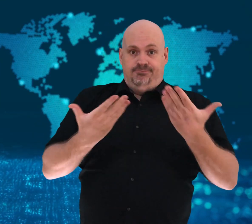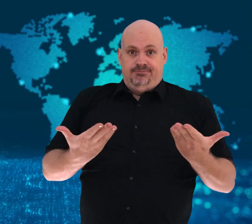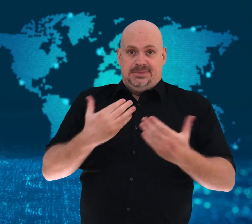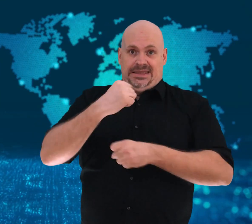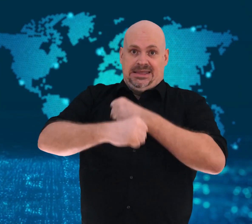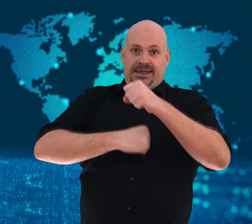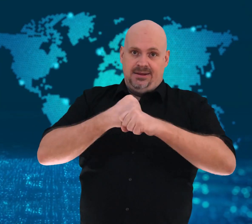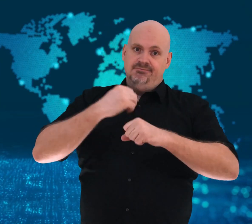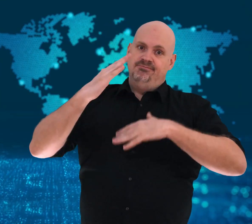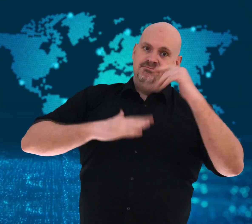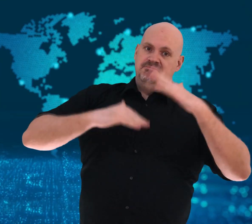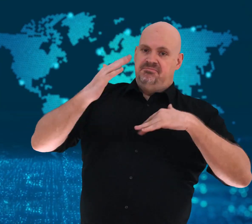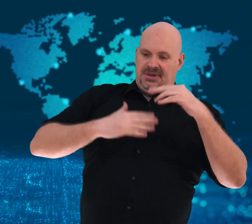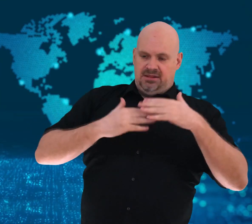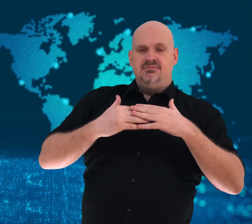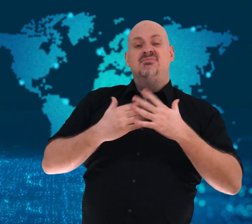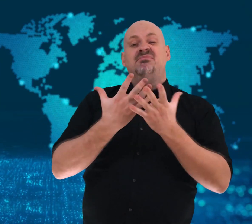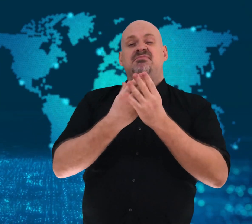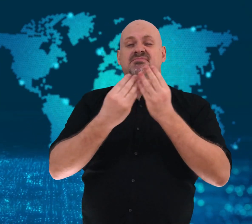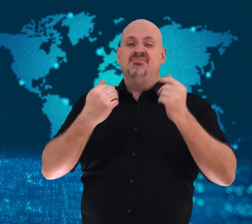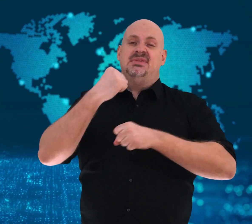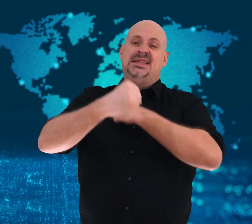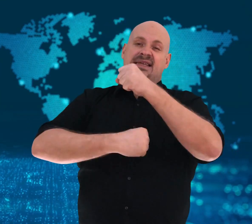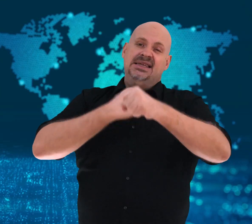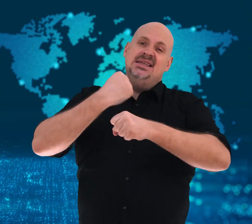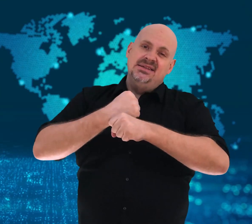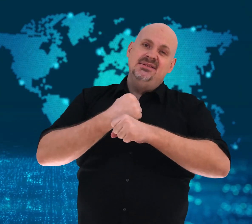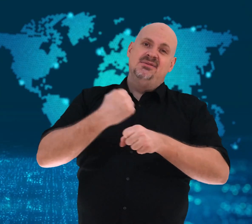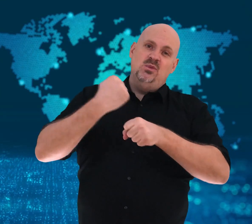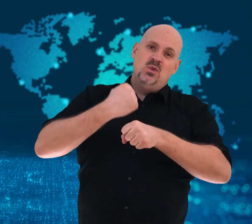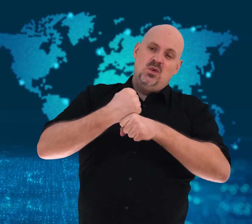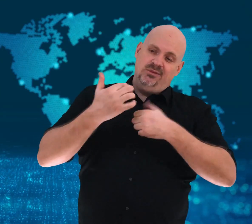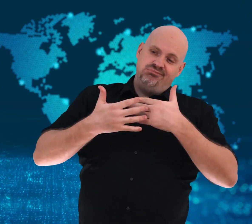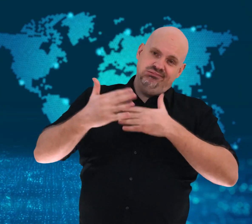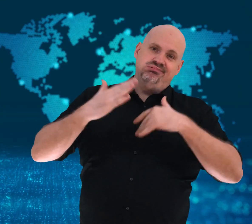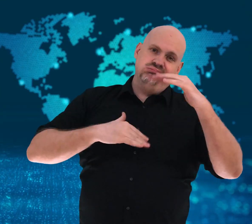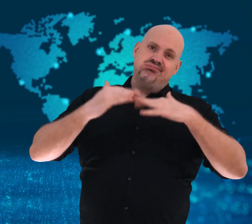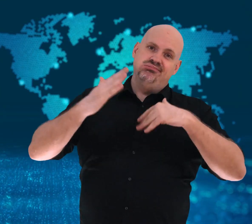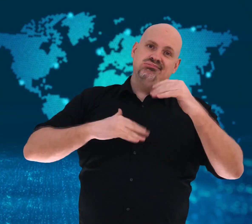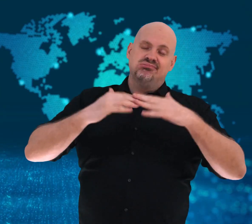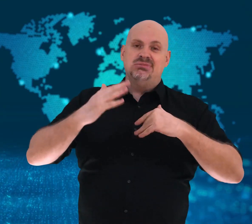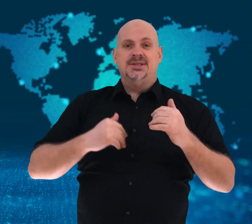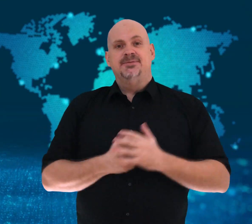and it will take many years to build.